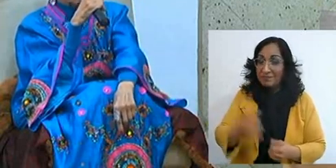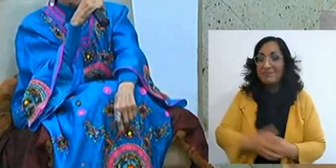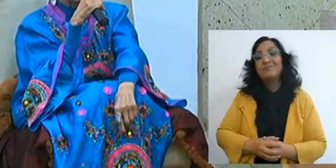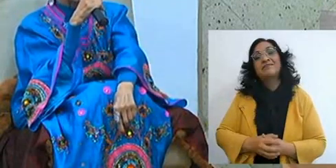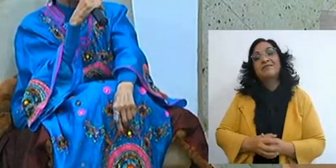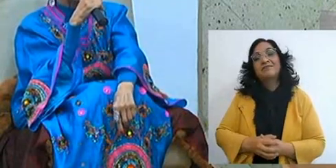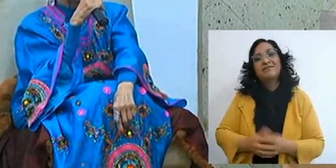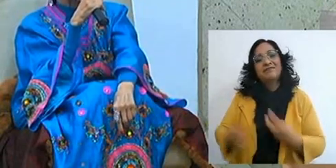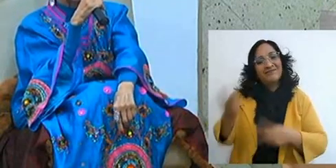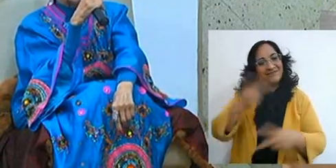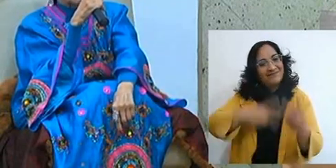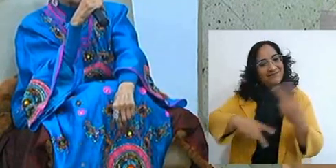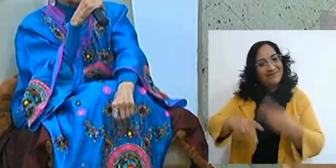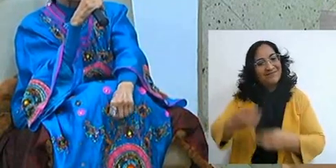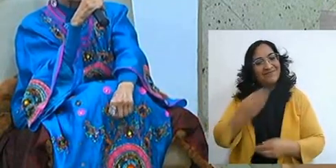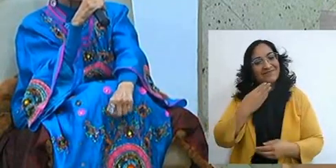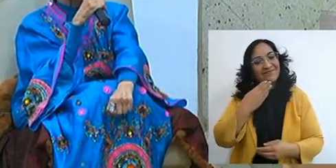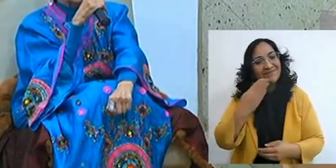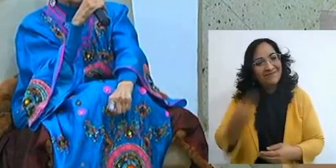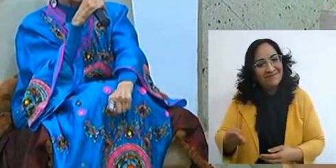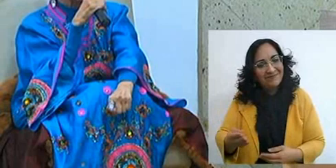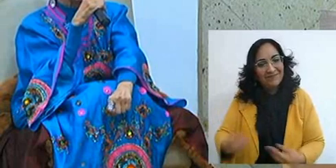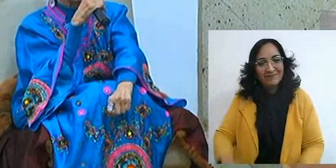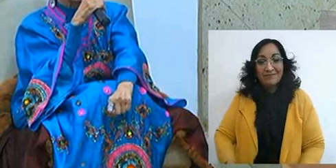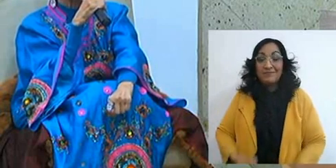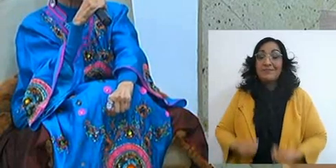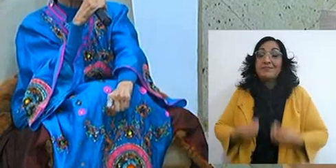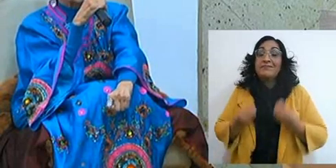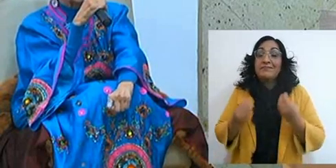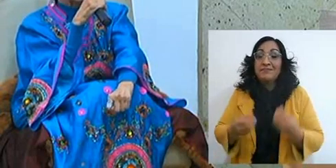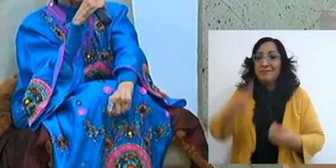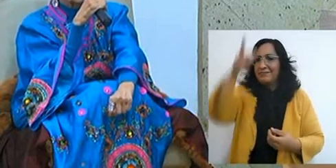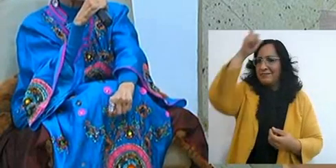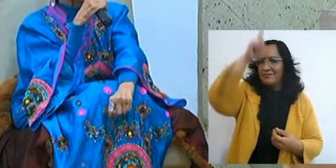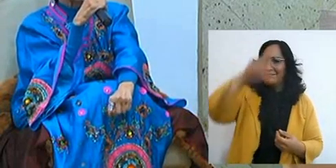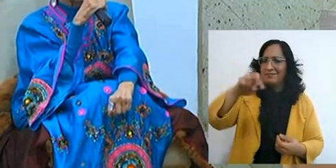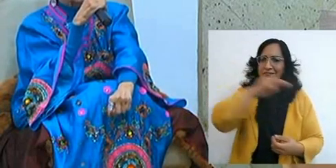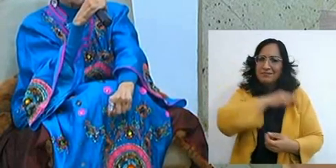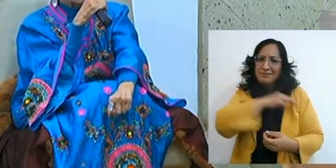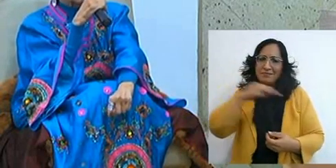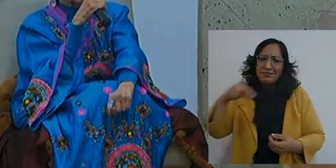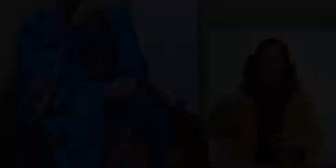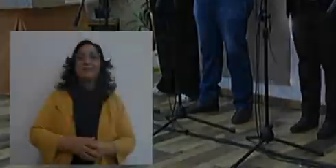Welcome to the Life and Light of our Lord Jesus Christ...